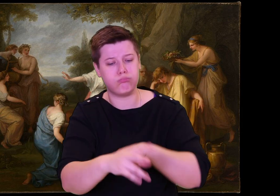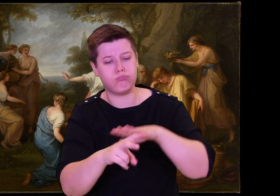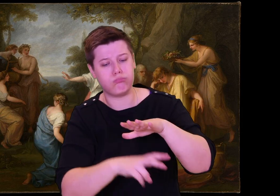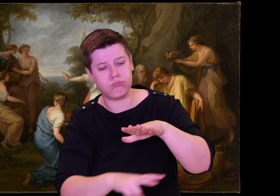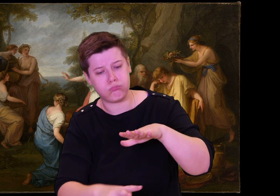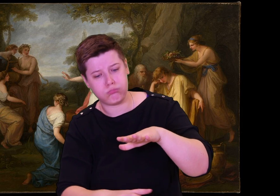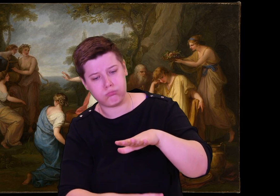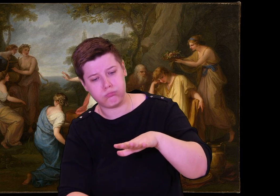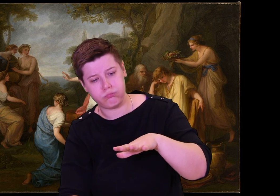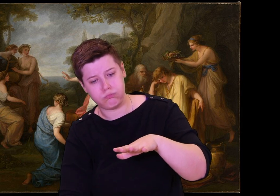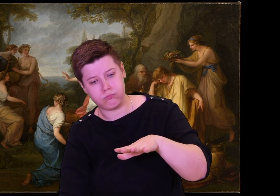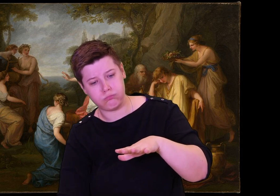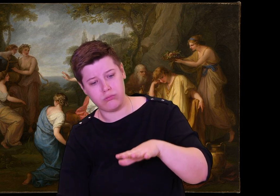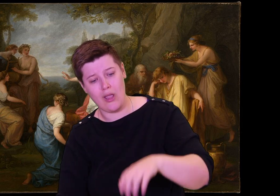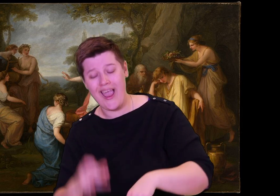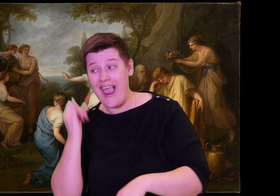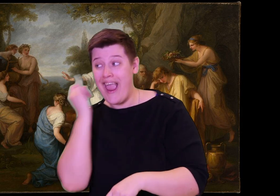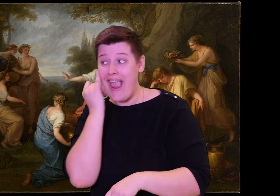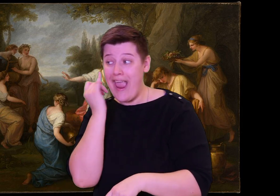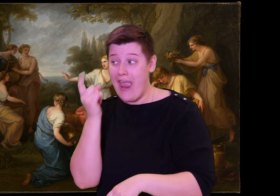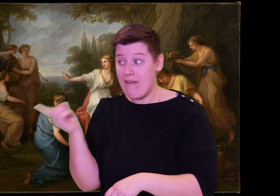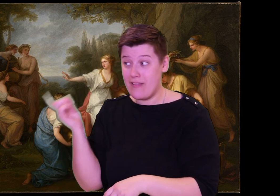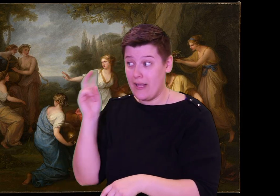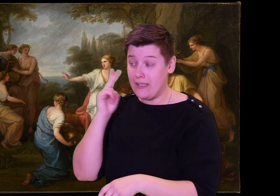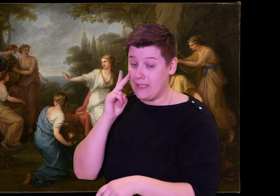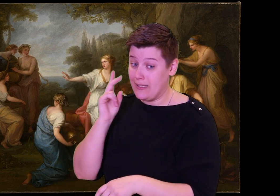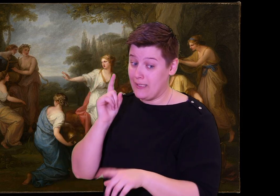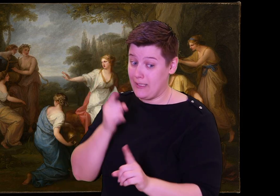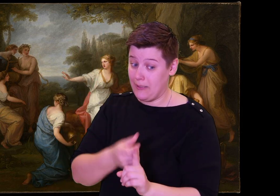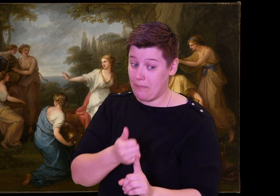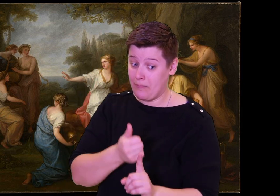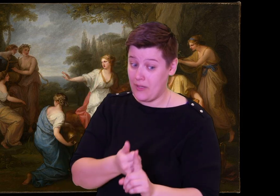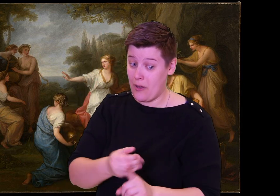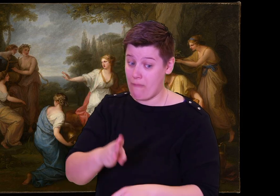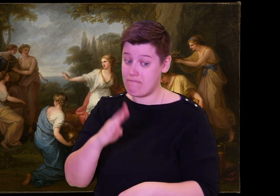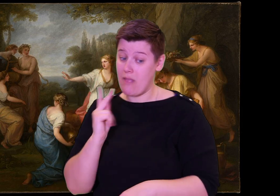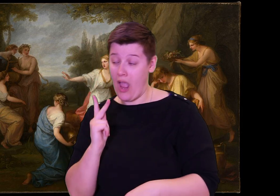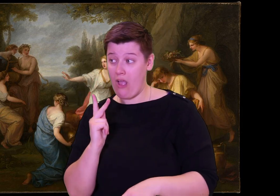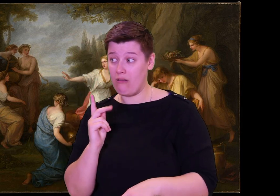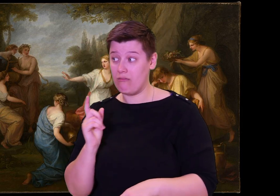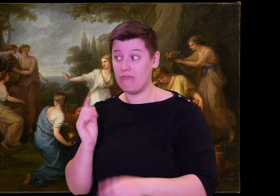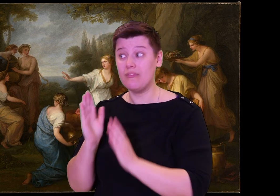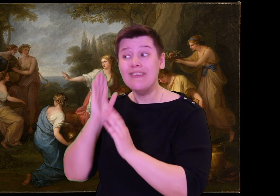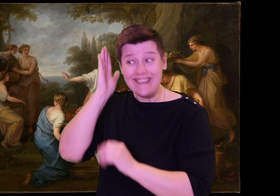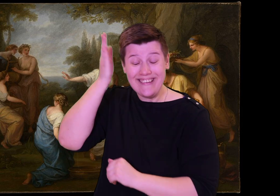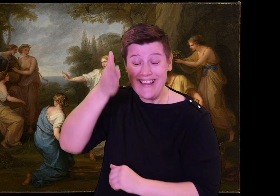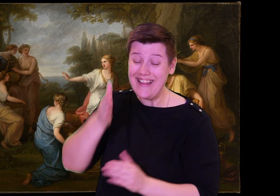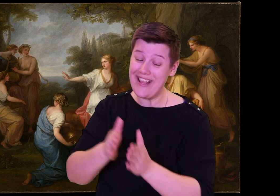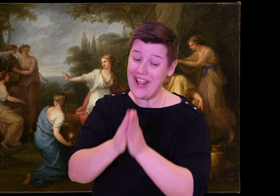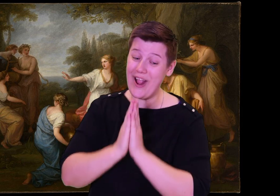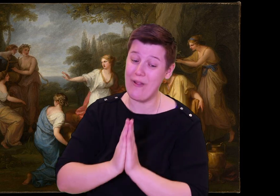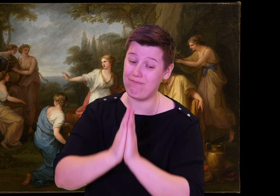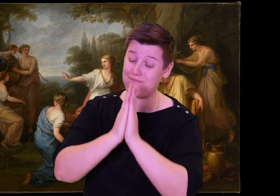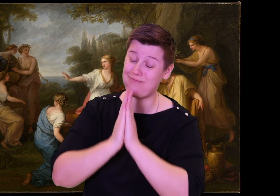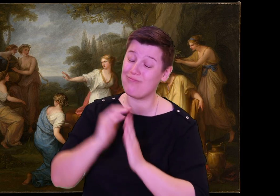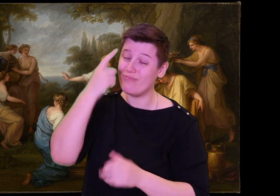In fact, he must have died. We have no hope. He will not come back home. And if